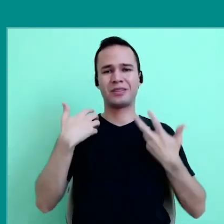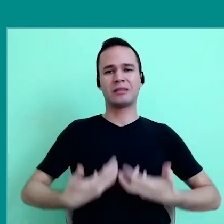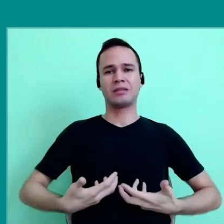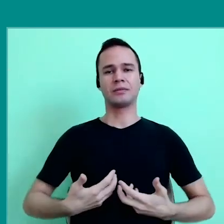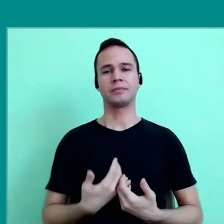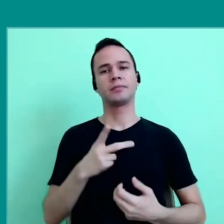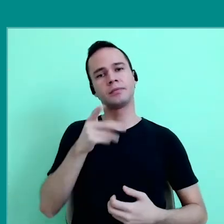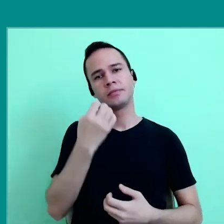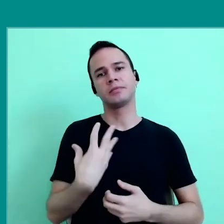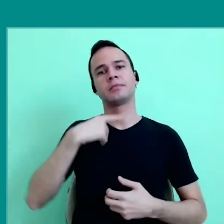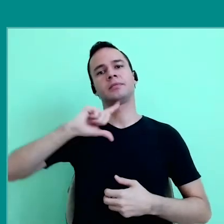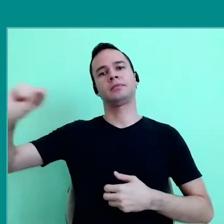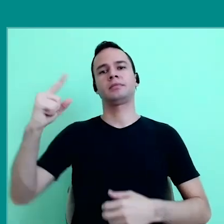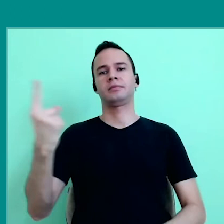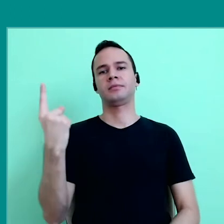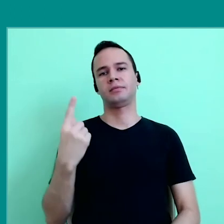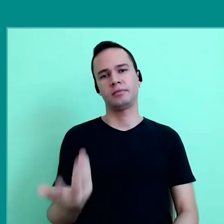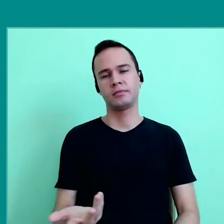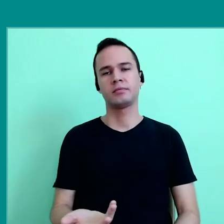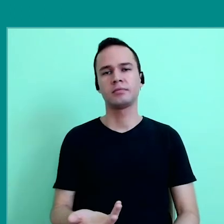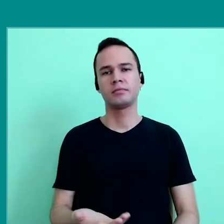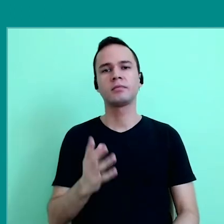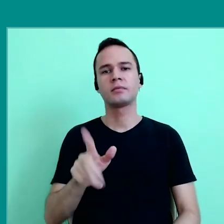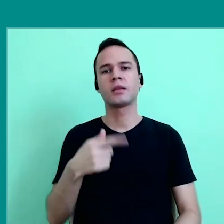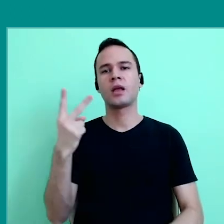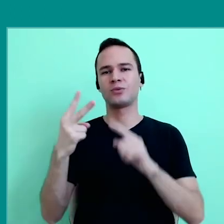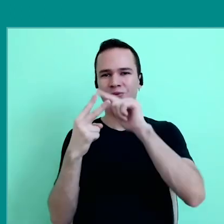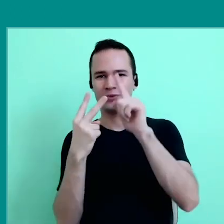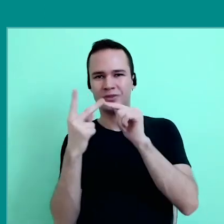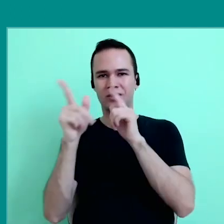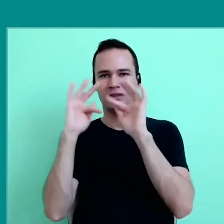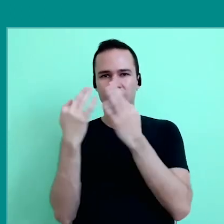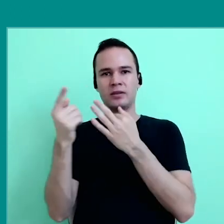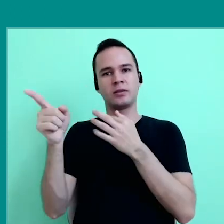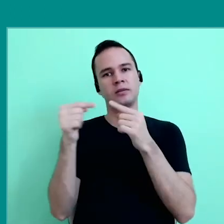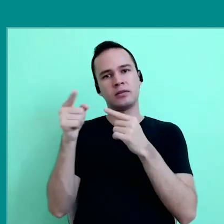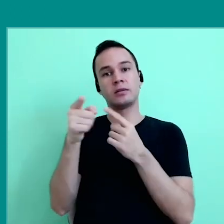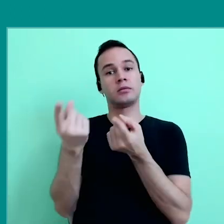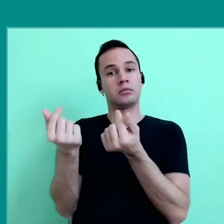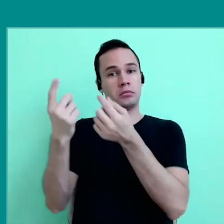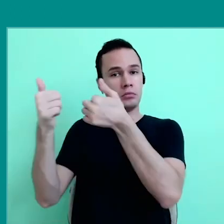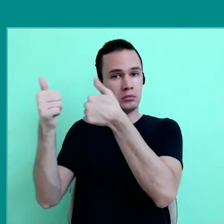it's good to go out and have autonomy elsewhere. These two drawings are from families relatively privileged,